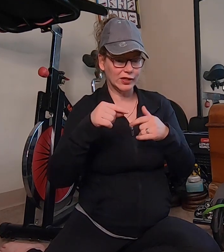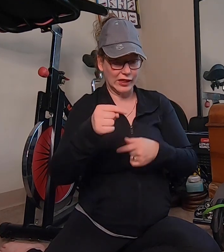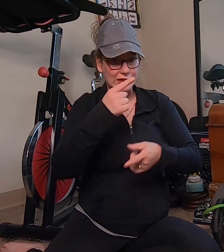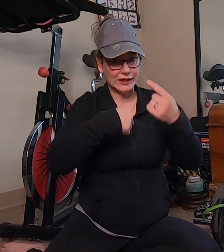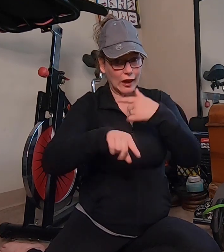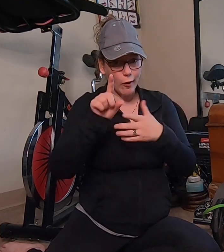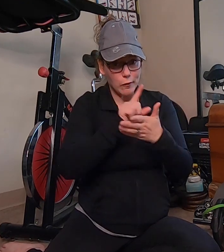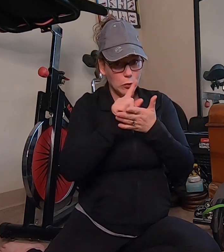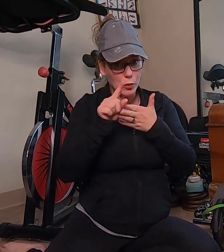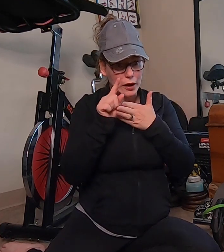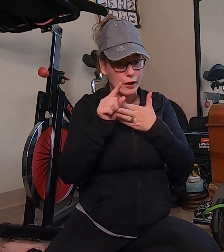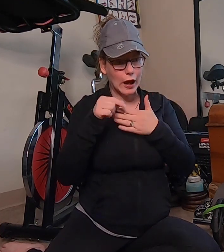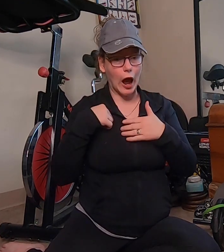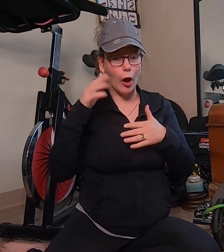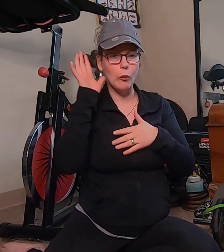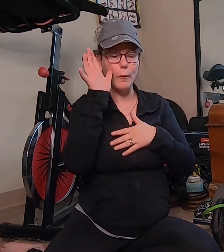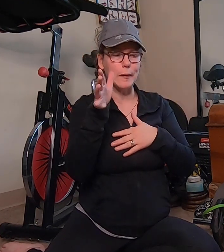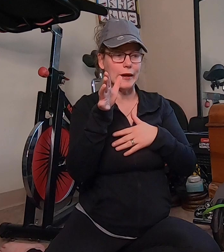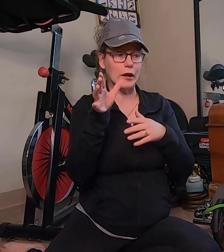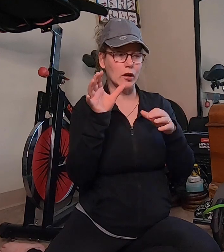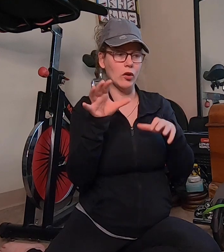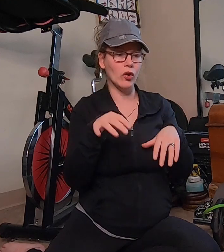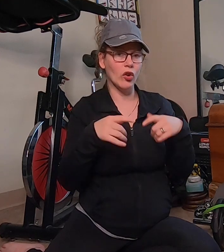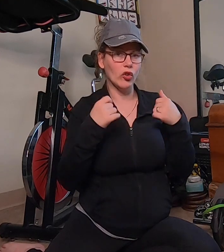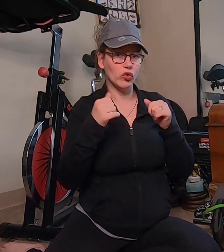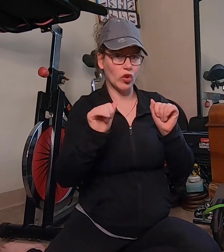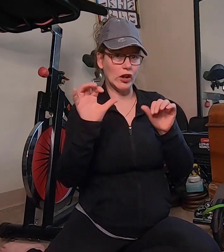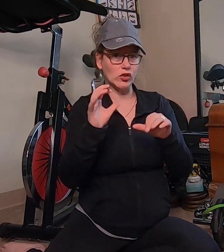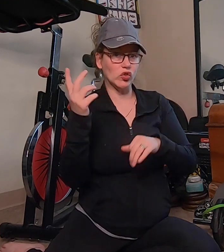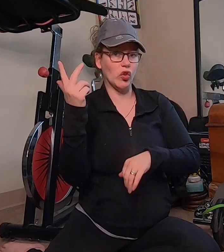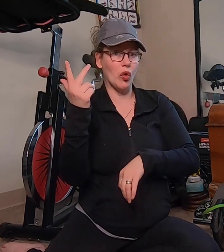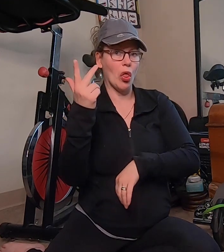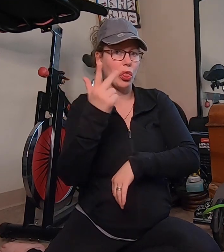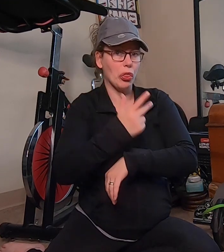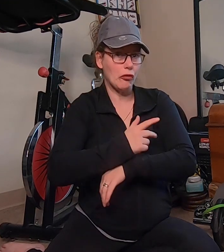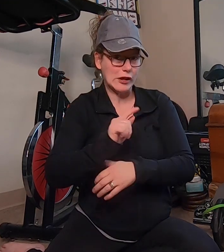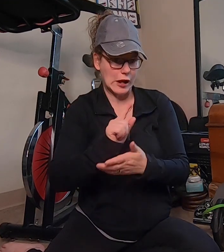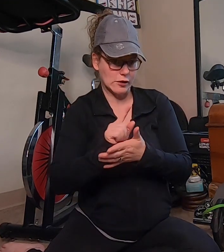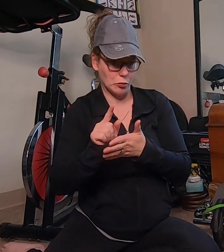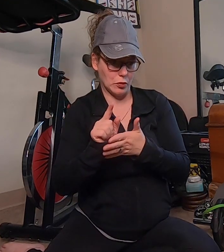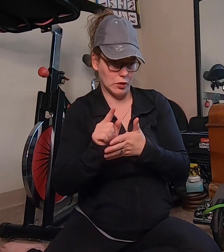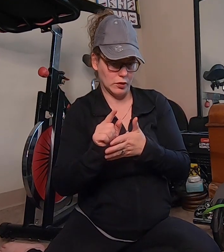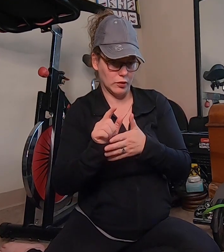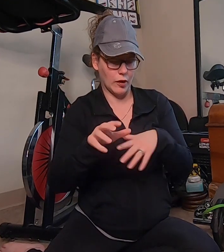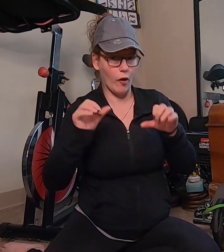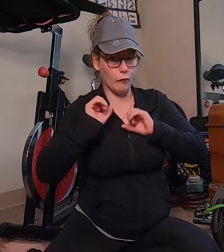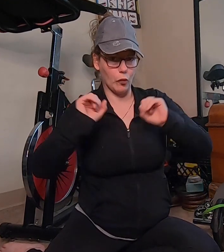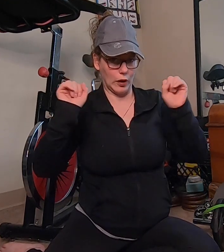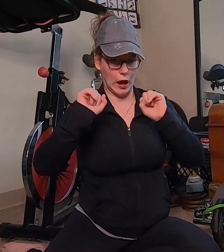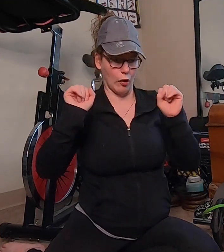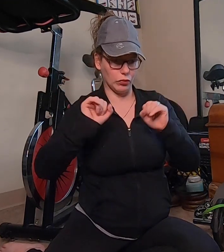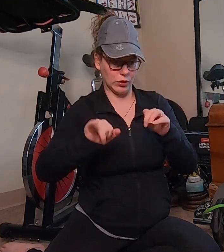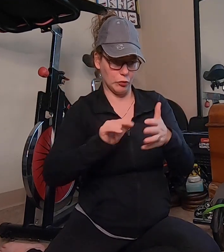this coming week I will be trying to do three days a week of workouts.